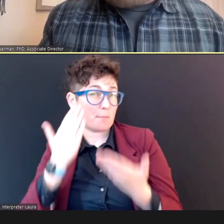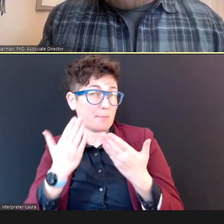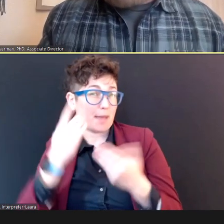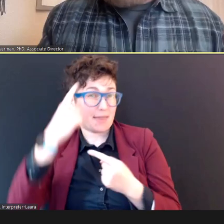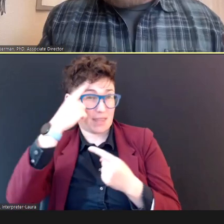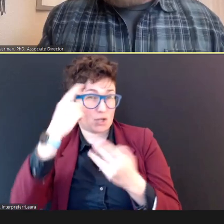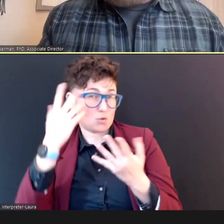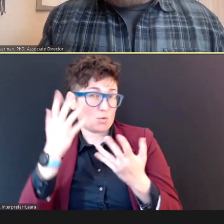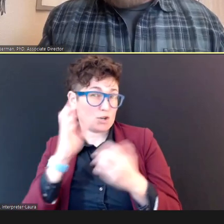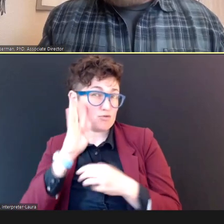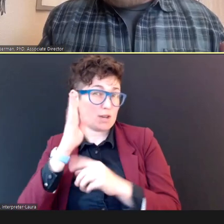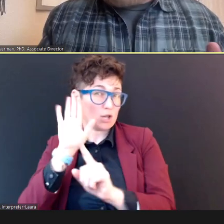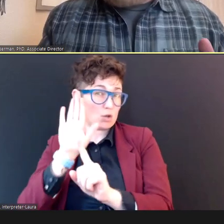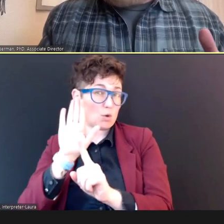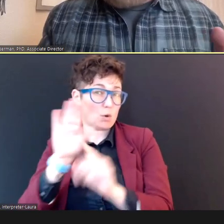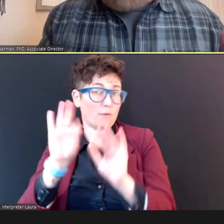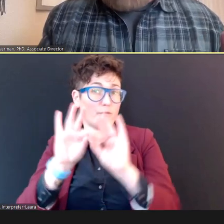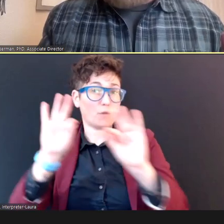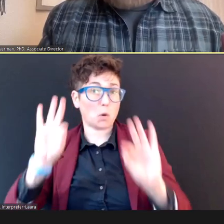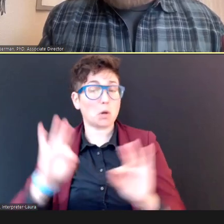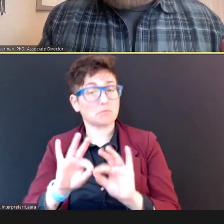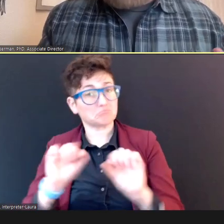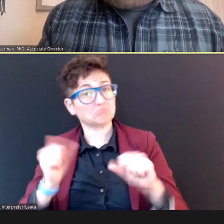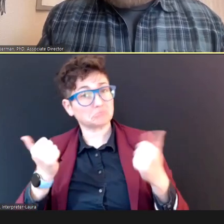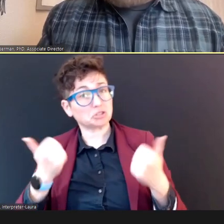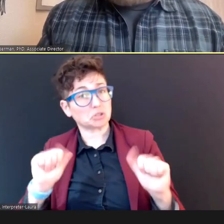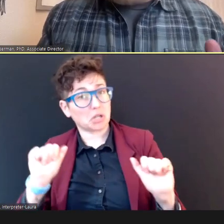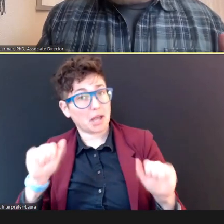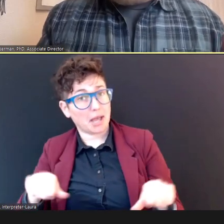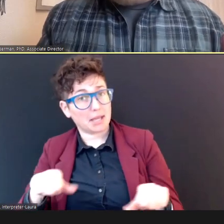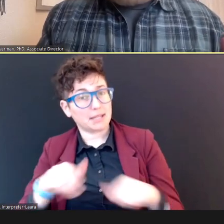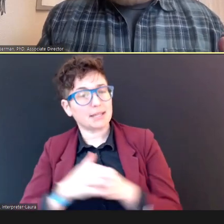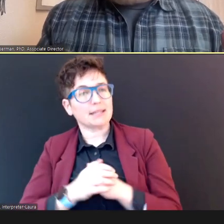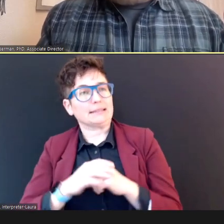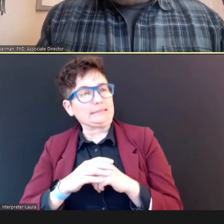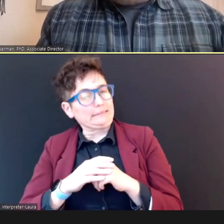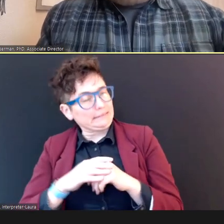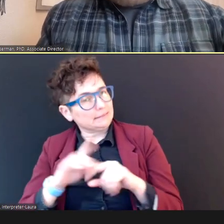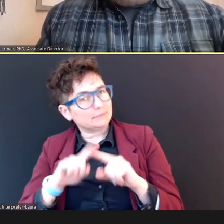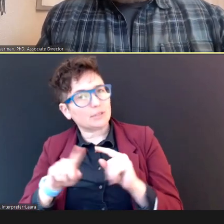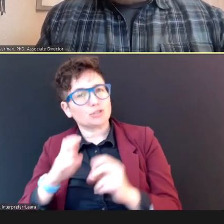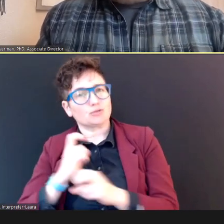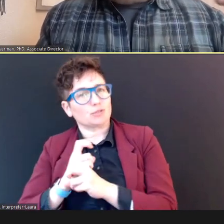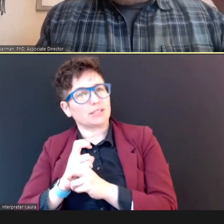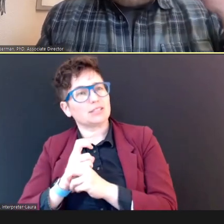you can try, but, it's tricky to come up with a -- a format that